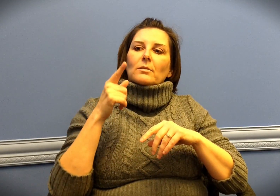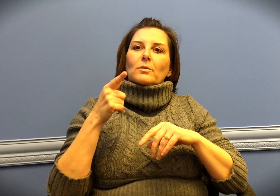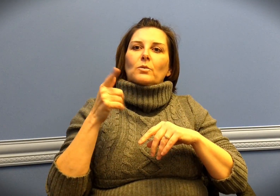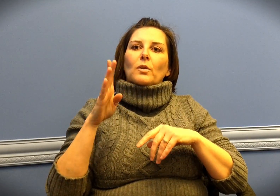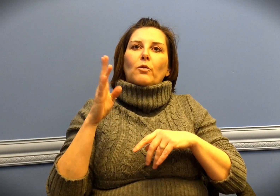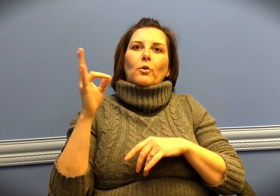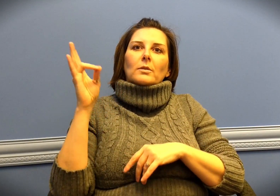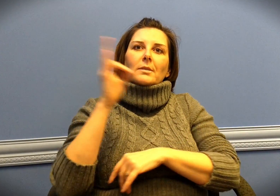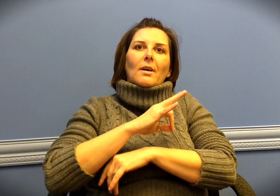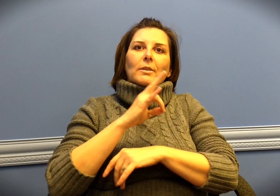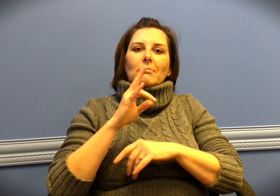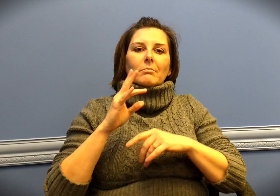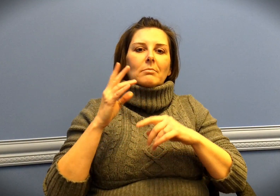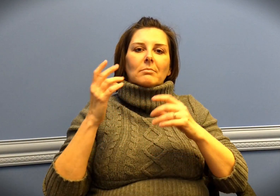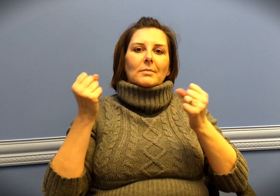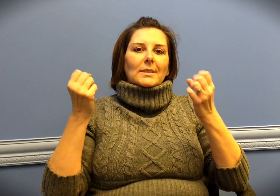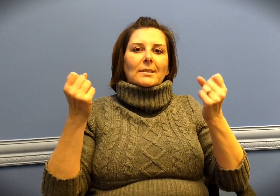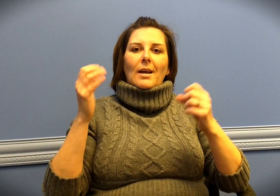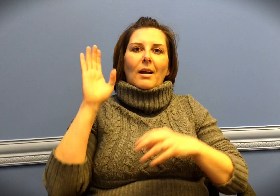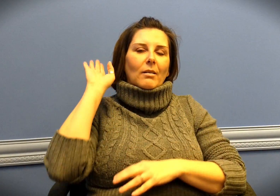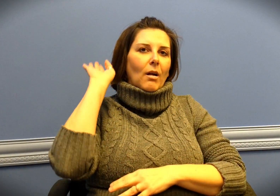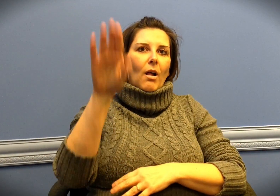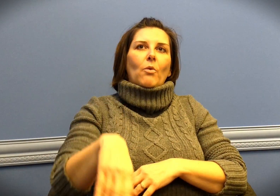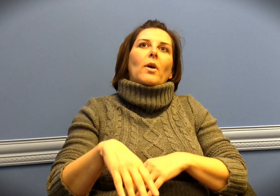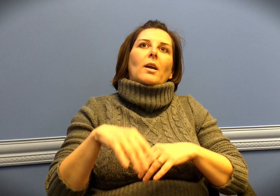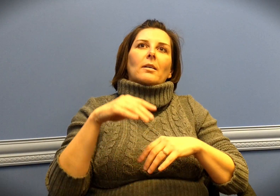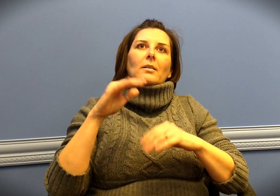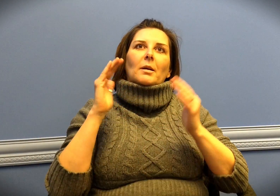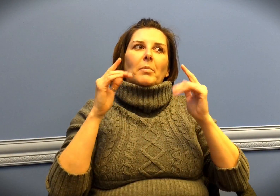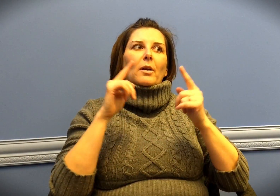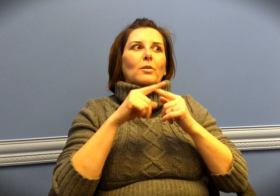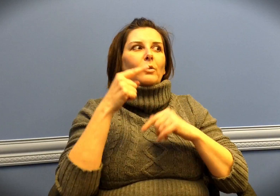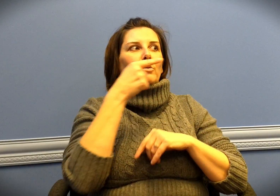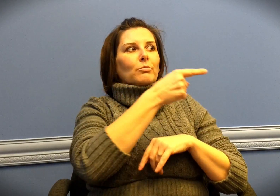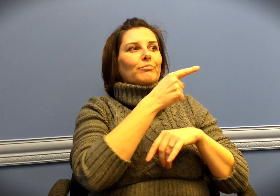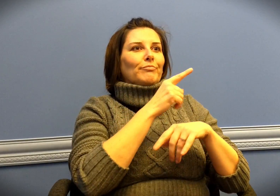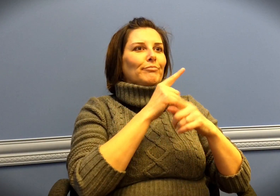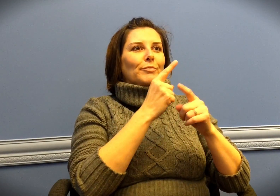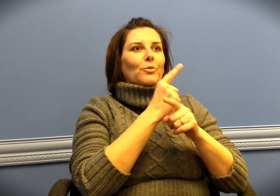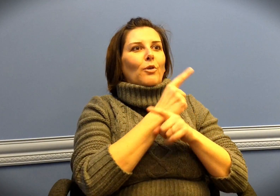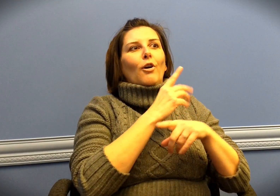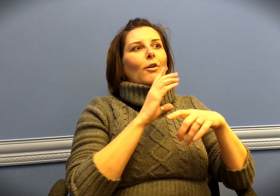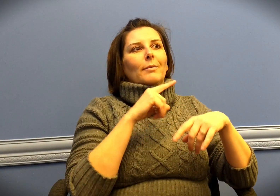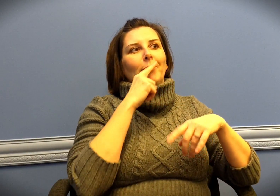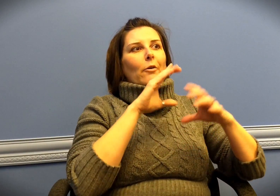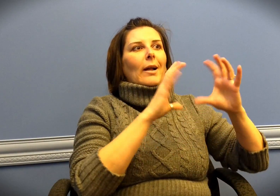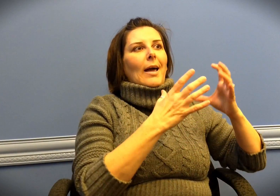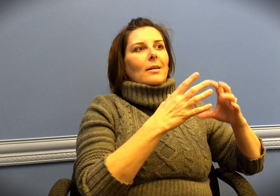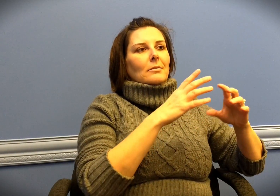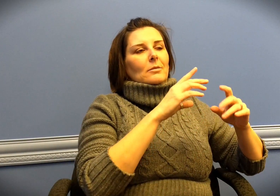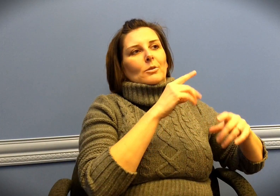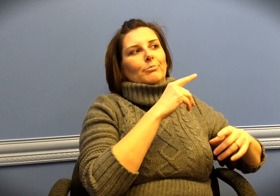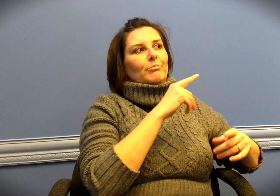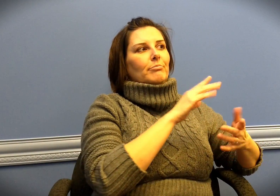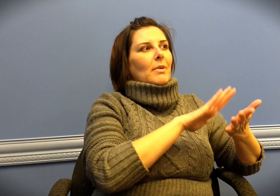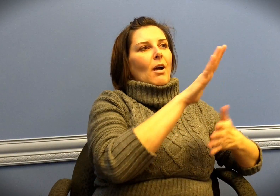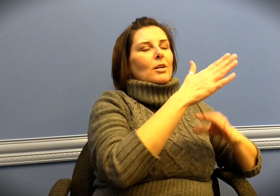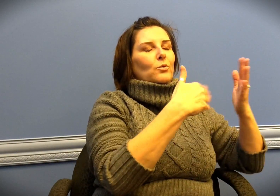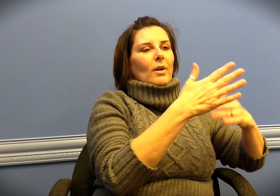24/7 we used sign language. In the college classroom previously I had to use an interpreter